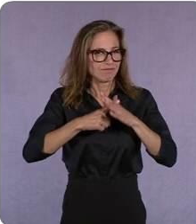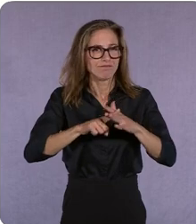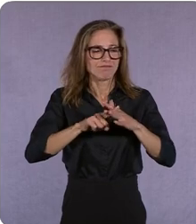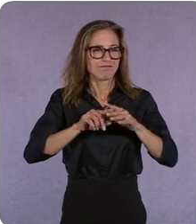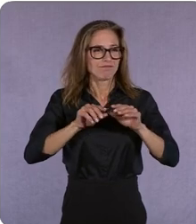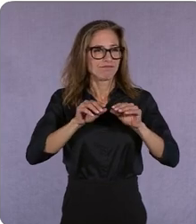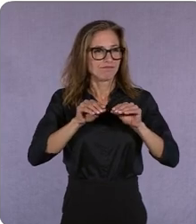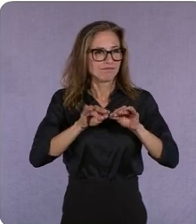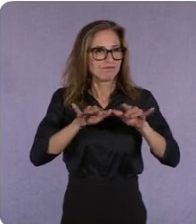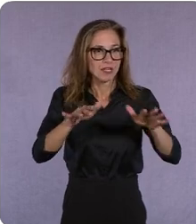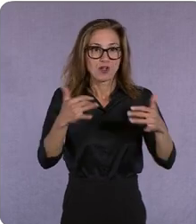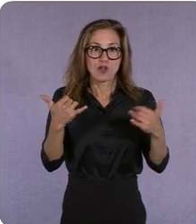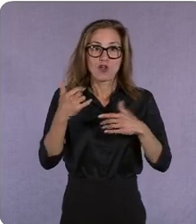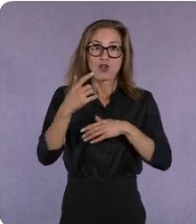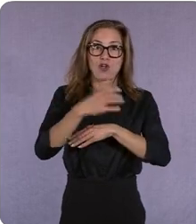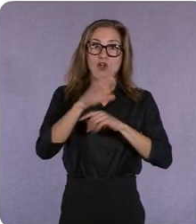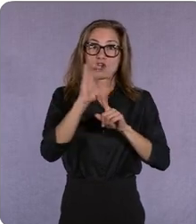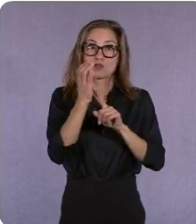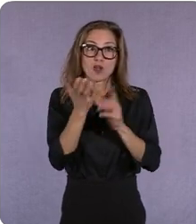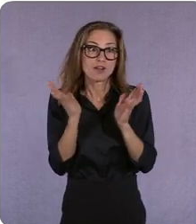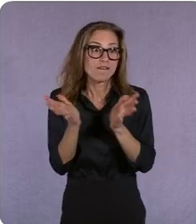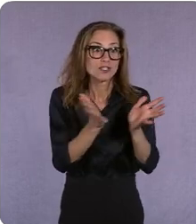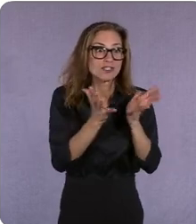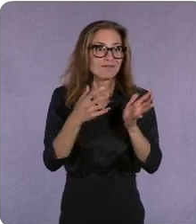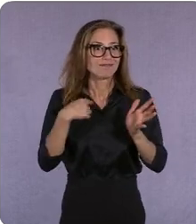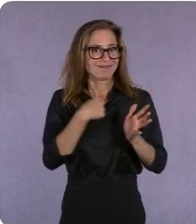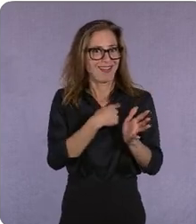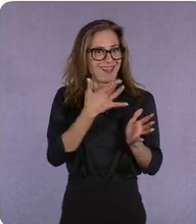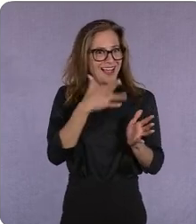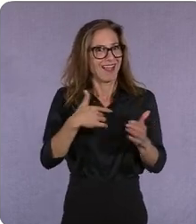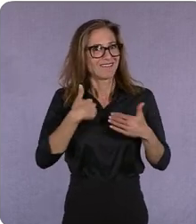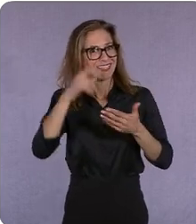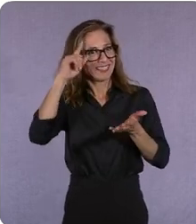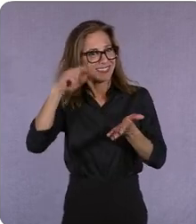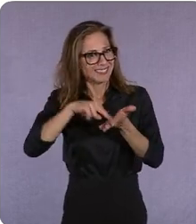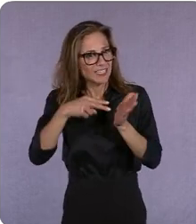you have the intention to it you can add to that conversation you can start new ones you can extend